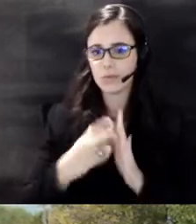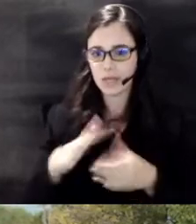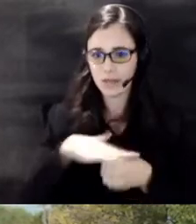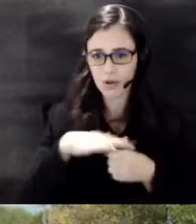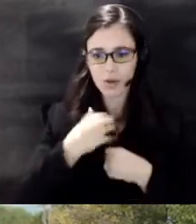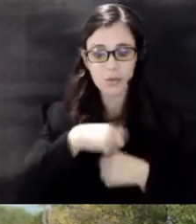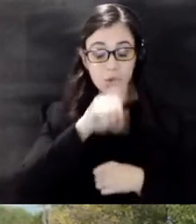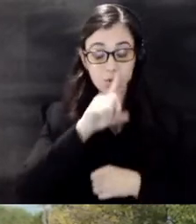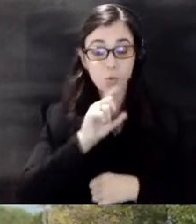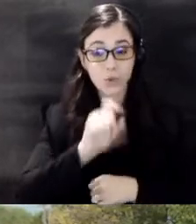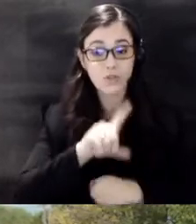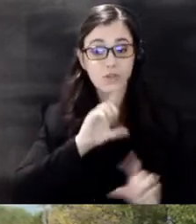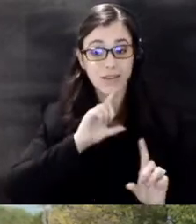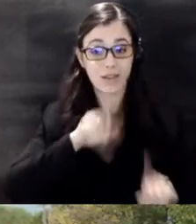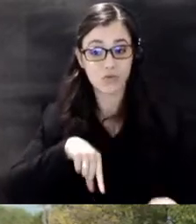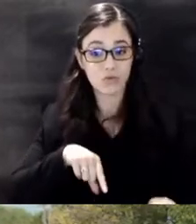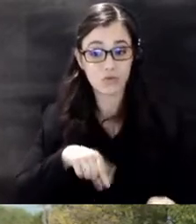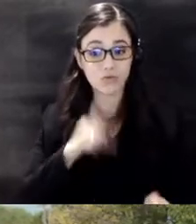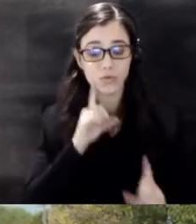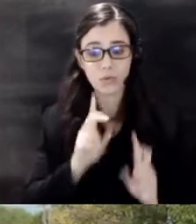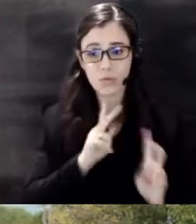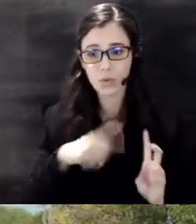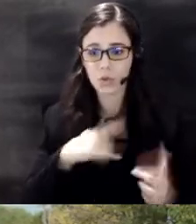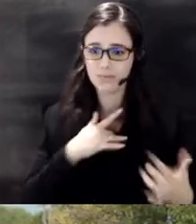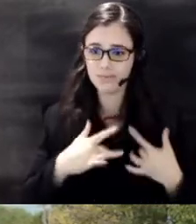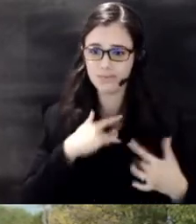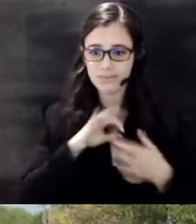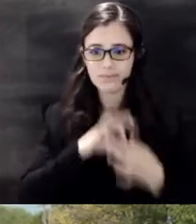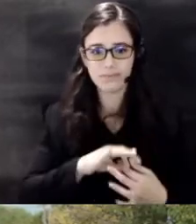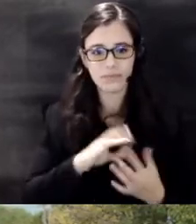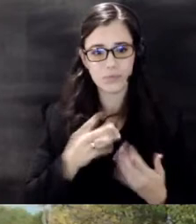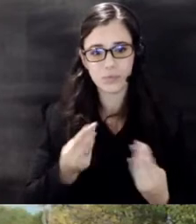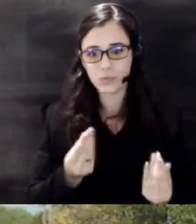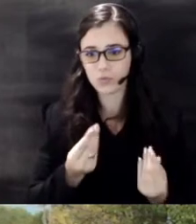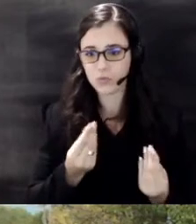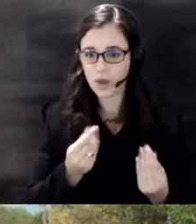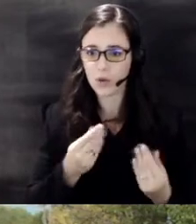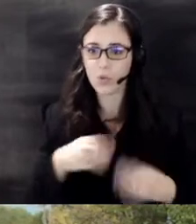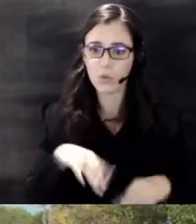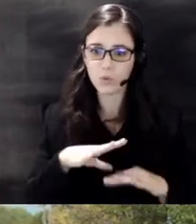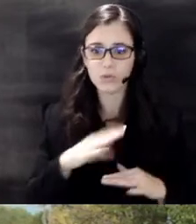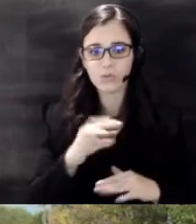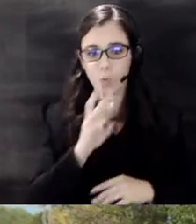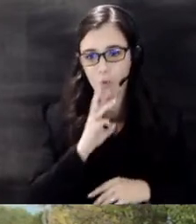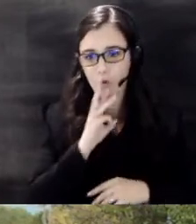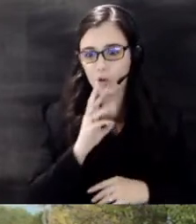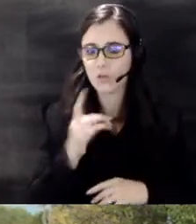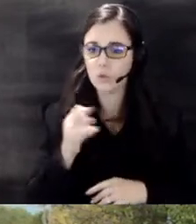from folks who are concerned about the groundwater and soil contamination real quick history on that